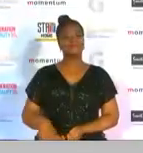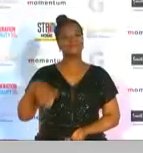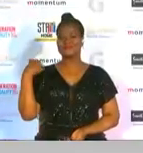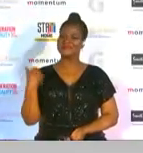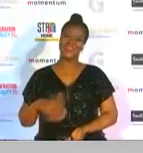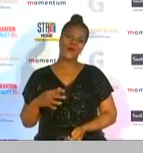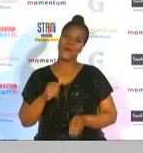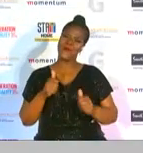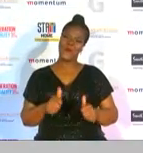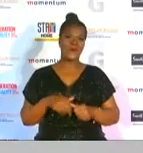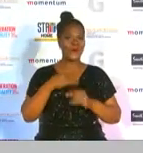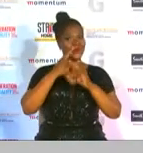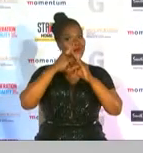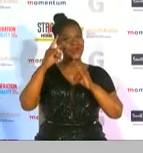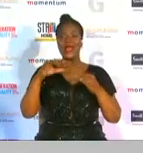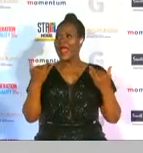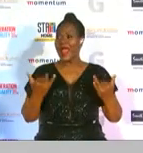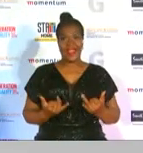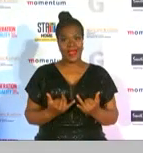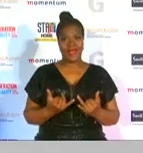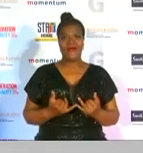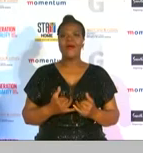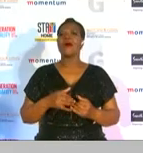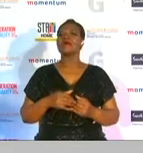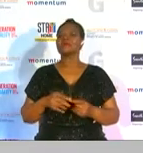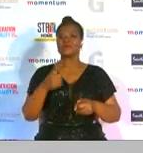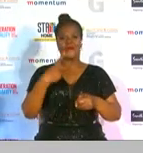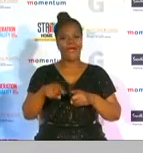it's time now for us to unveil the athlete of the year with disability